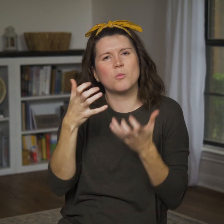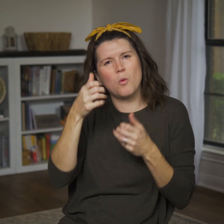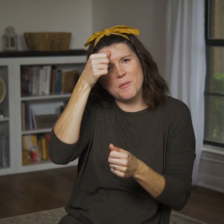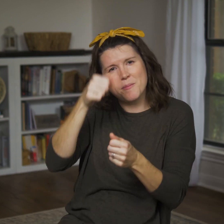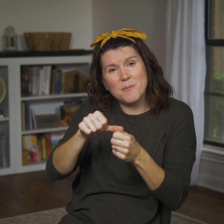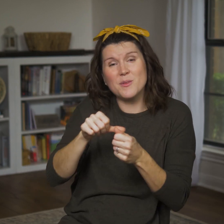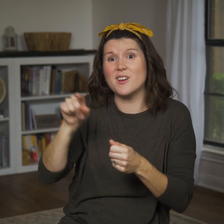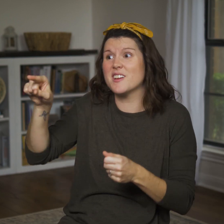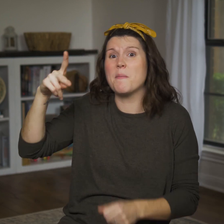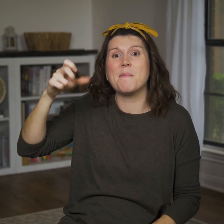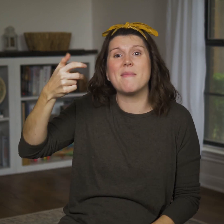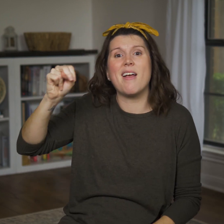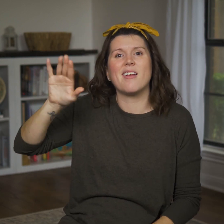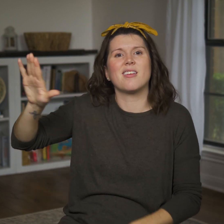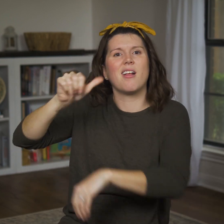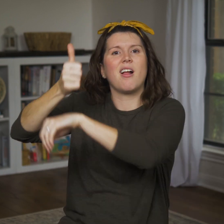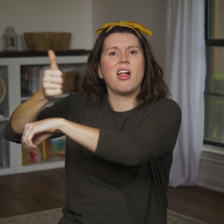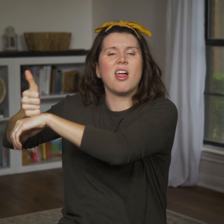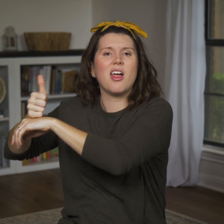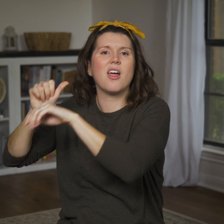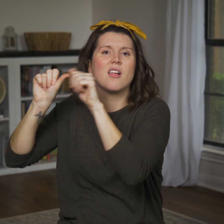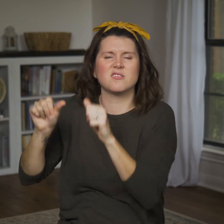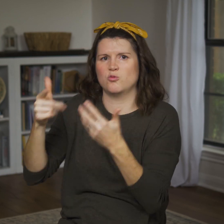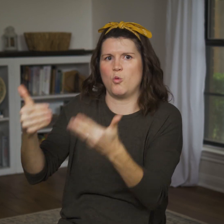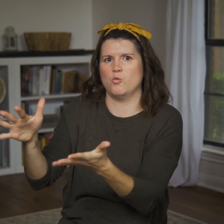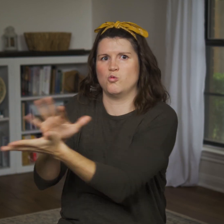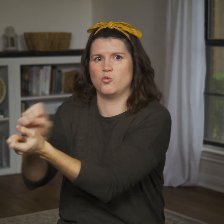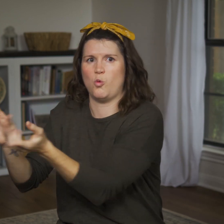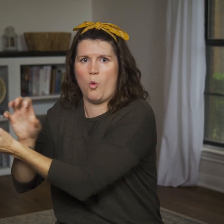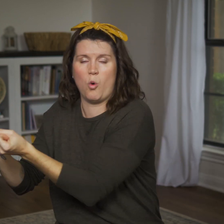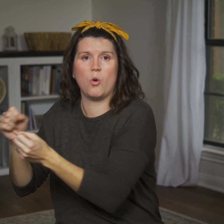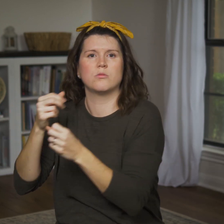He reminds them to destroy pagan worship paraphernalia,